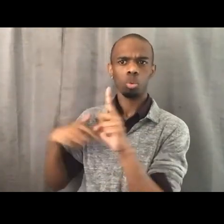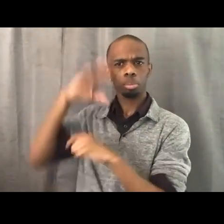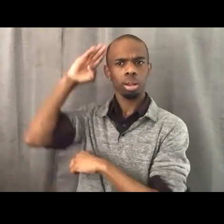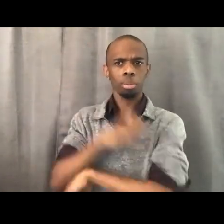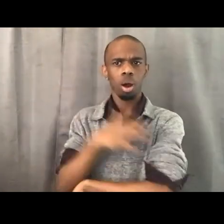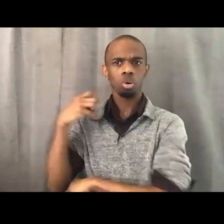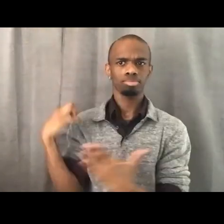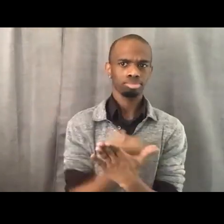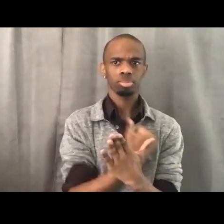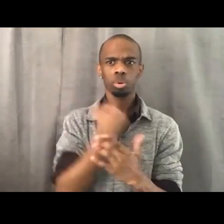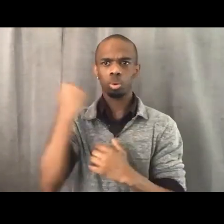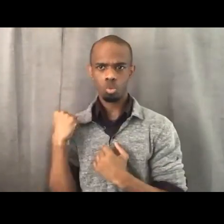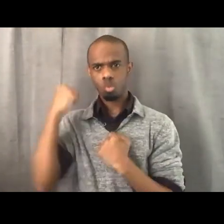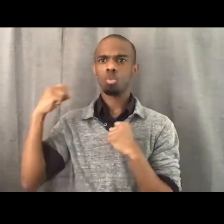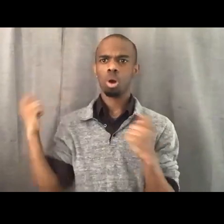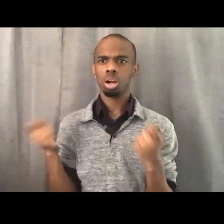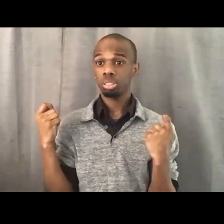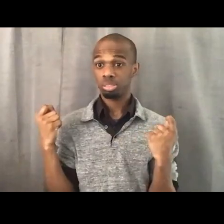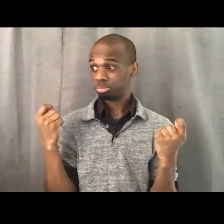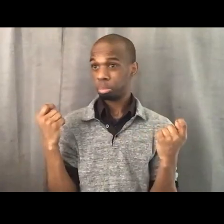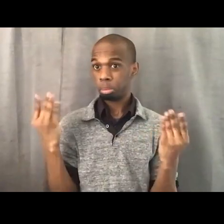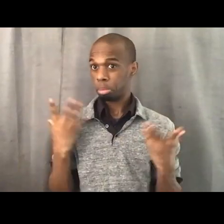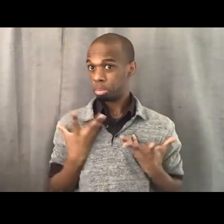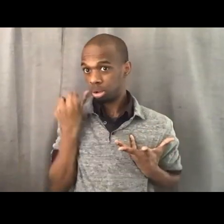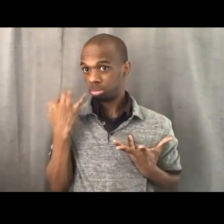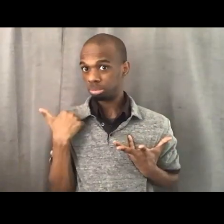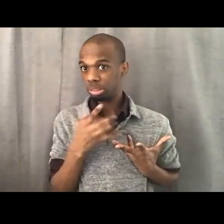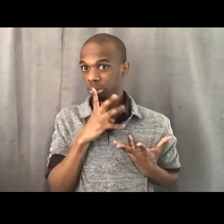Remind me if we talked about 1965 as a year.